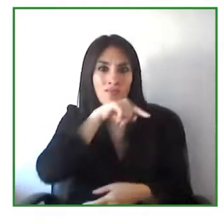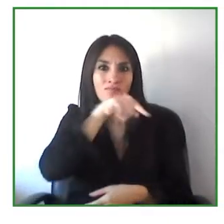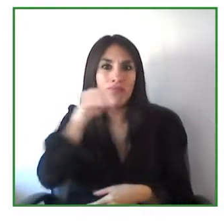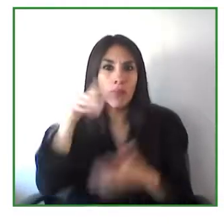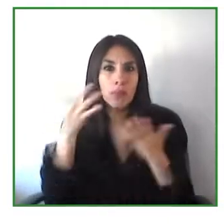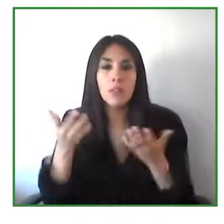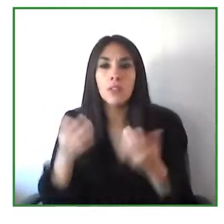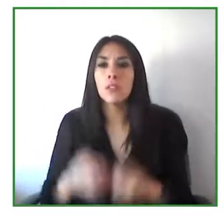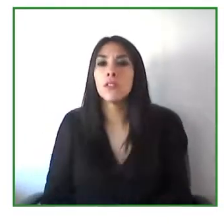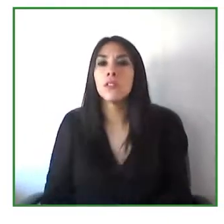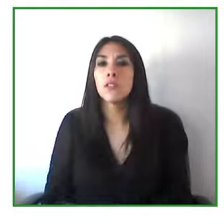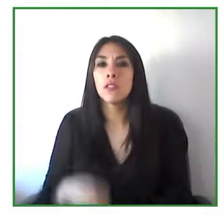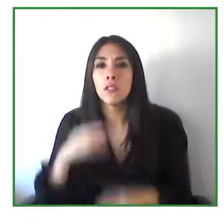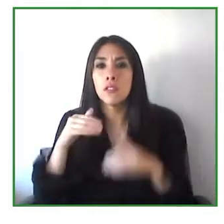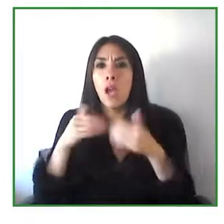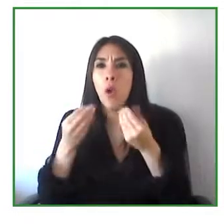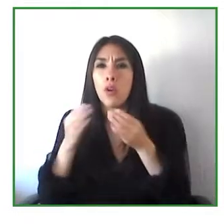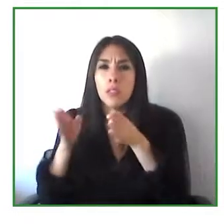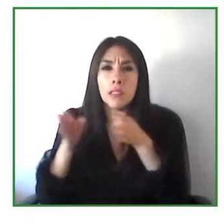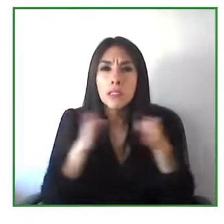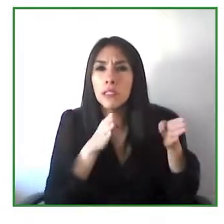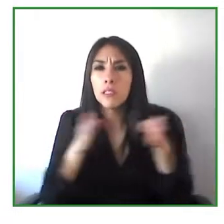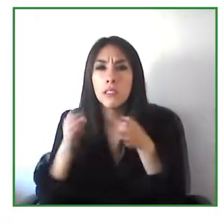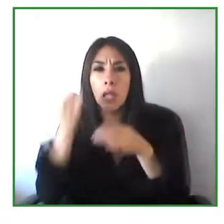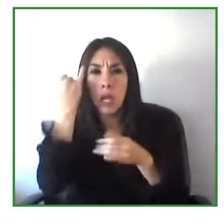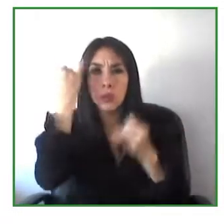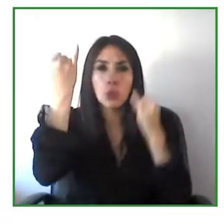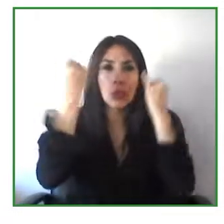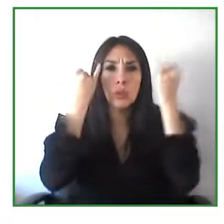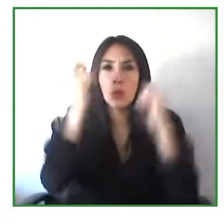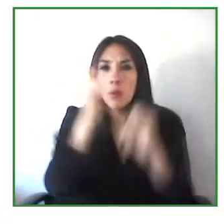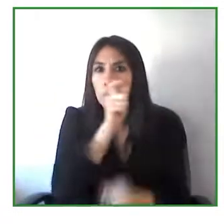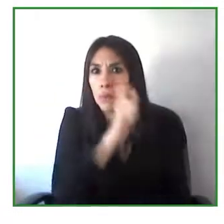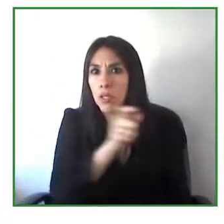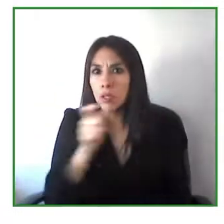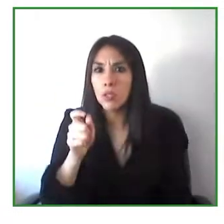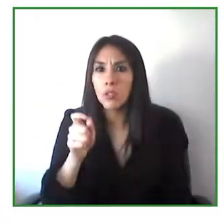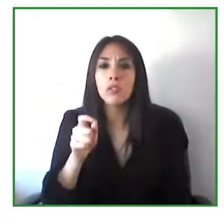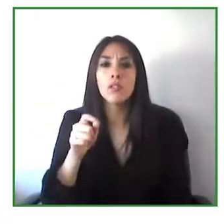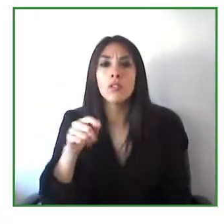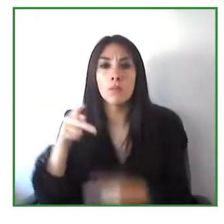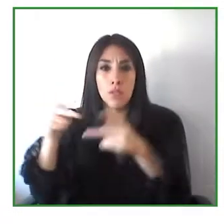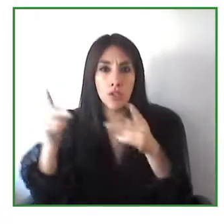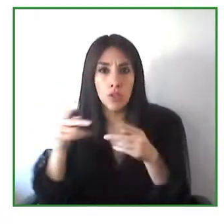with disabilities for instance, have unrestricted access to